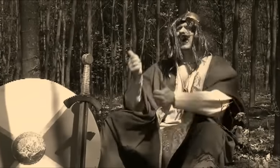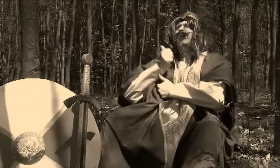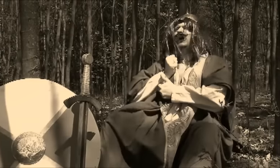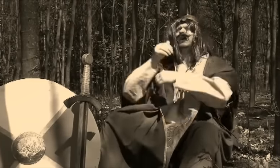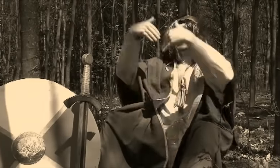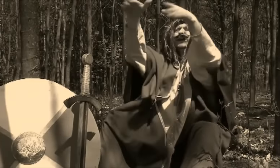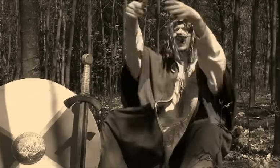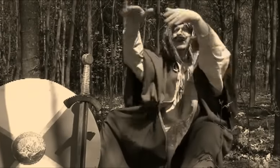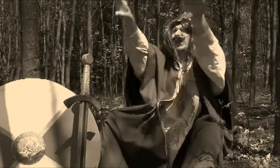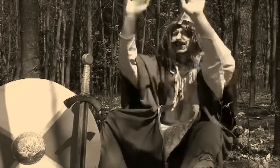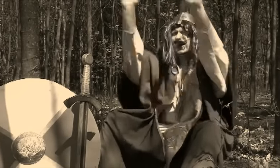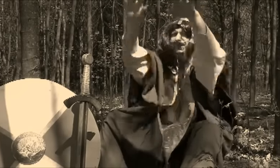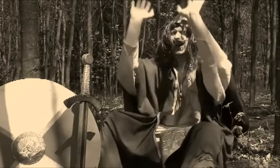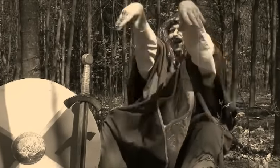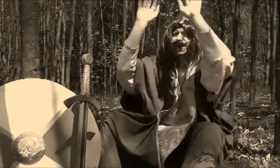Gentlemen, please leave us.